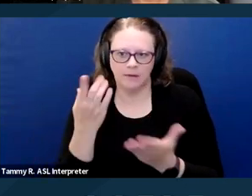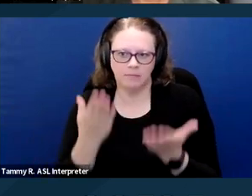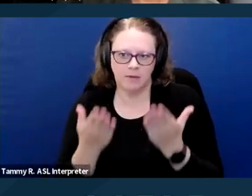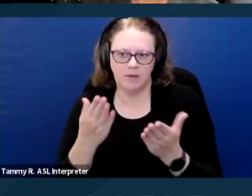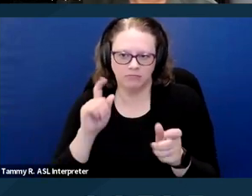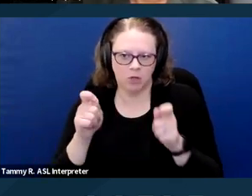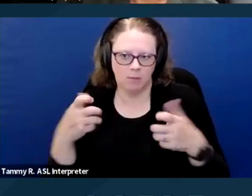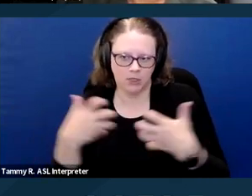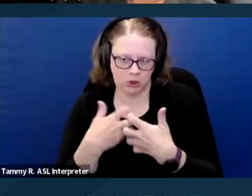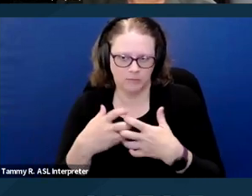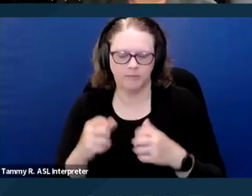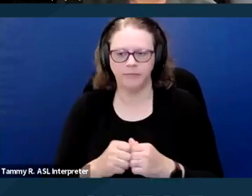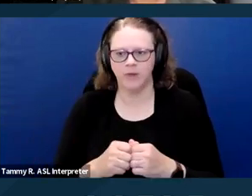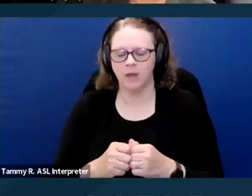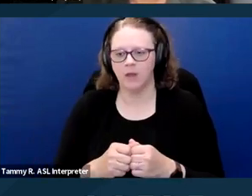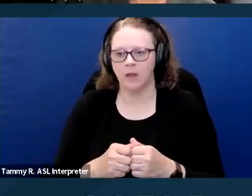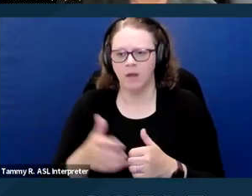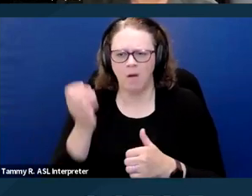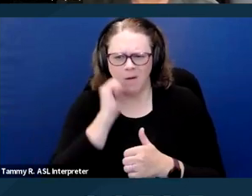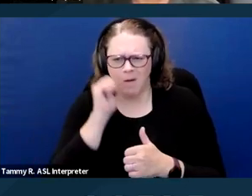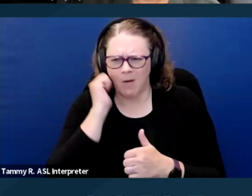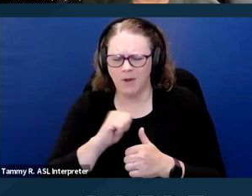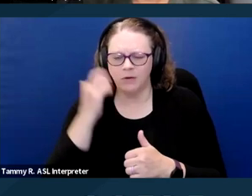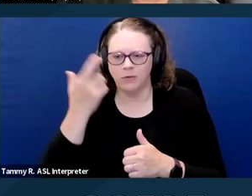A very common reasonable accommodation request is